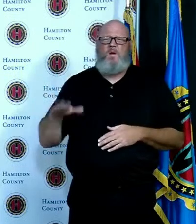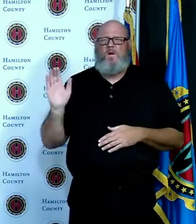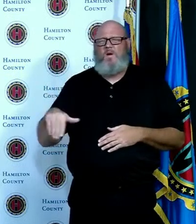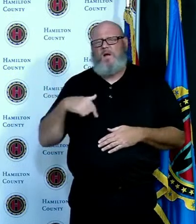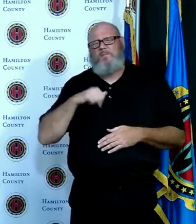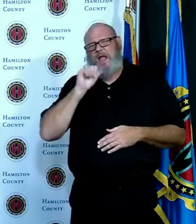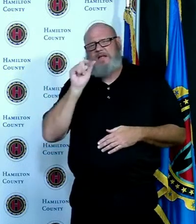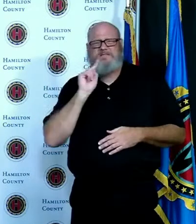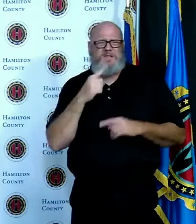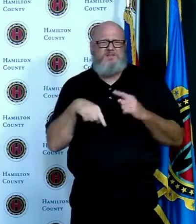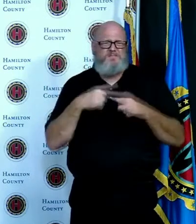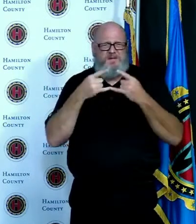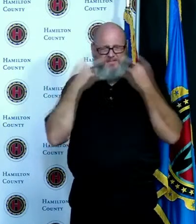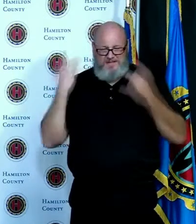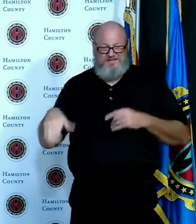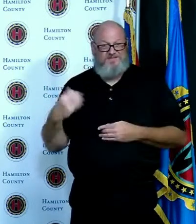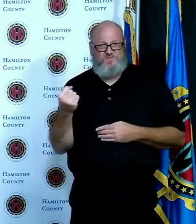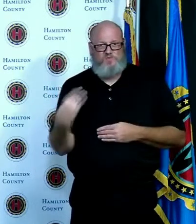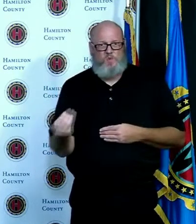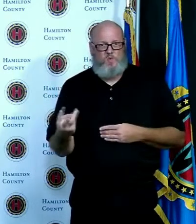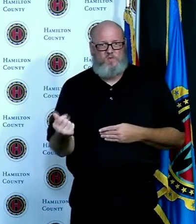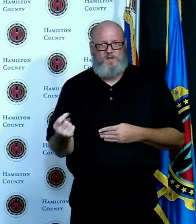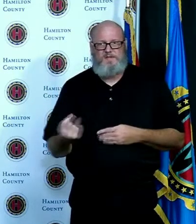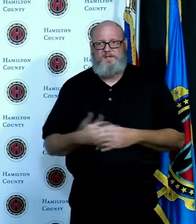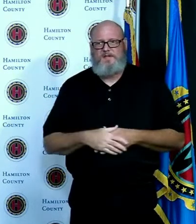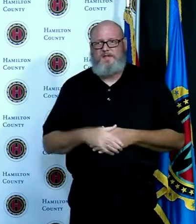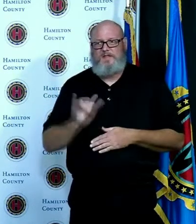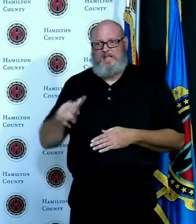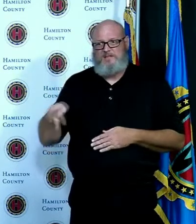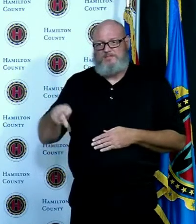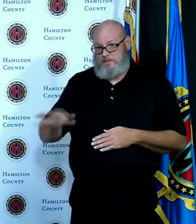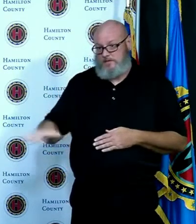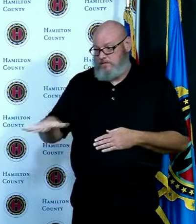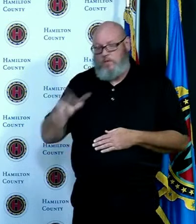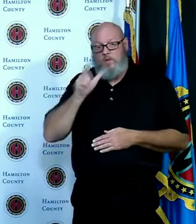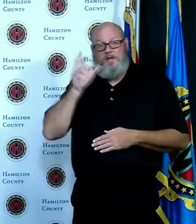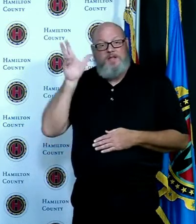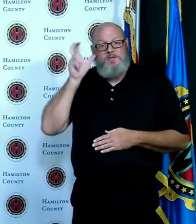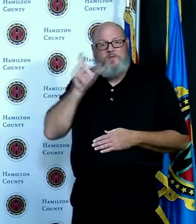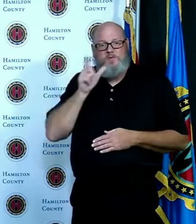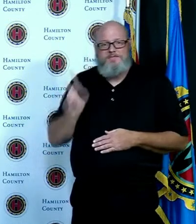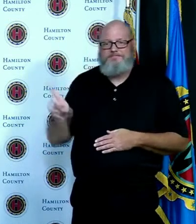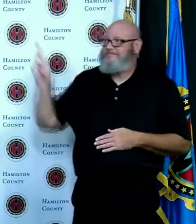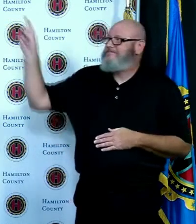I don't know specifically who they're listening to what I do know is that there is an opportunity